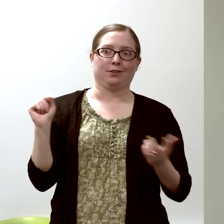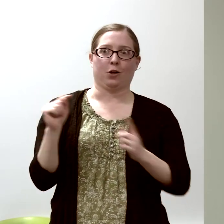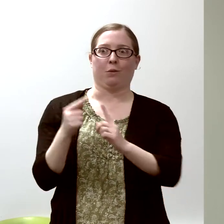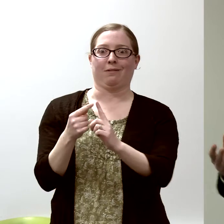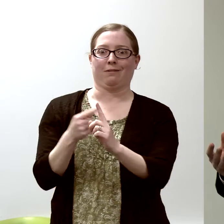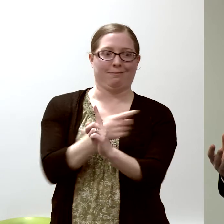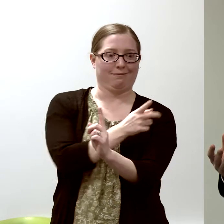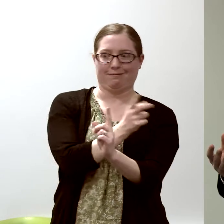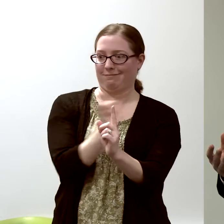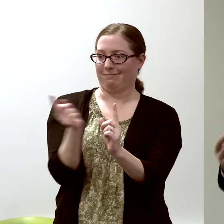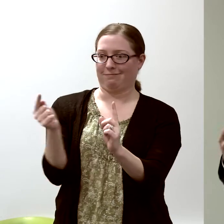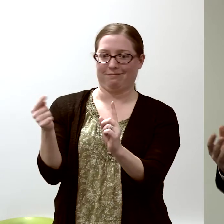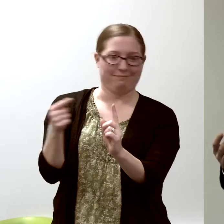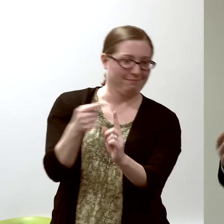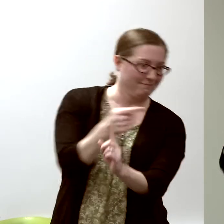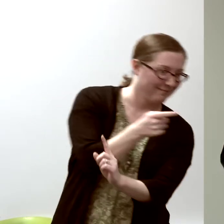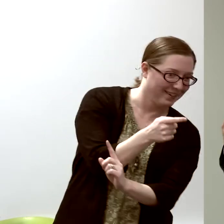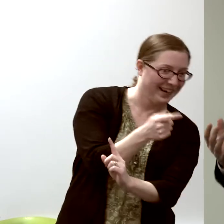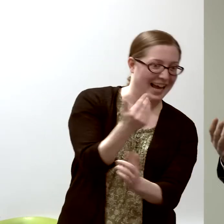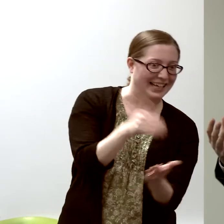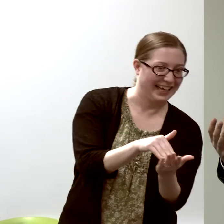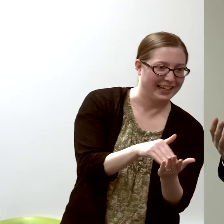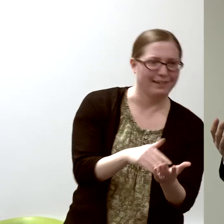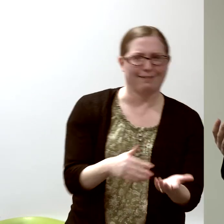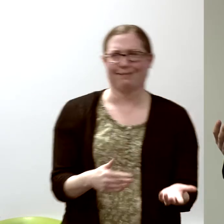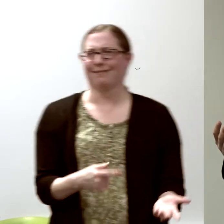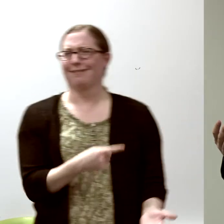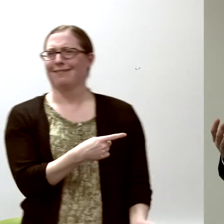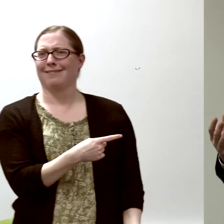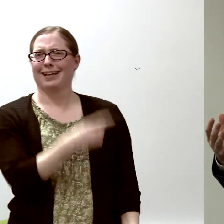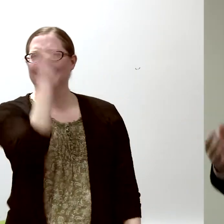you're probably thinking, "This guy has no idea what he wants to do"--